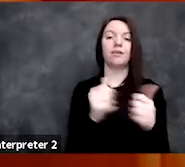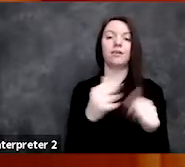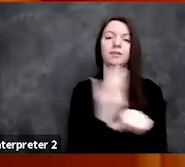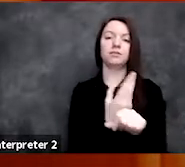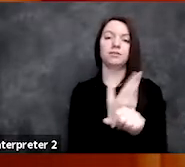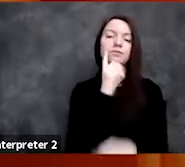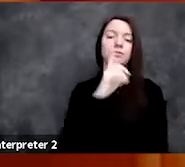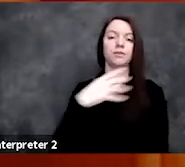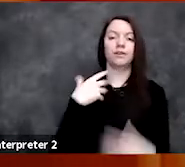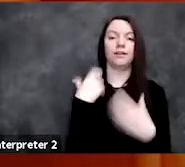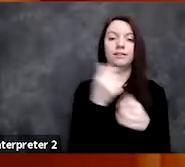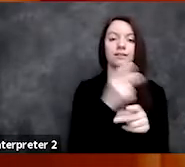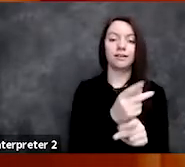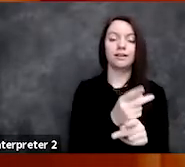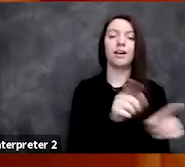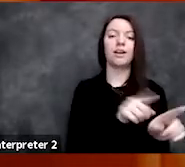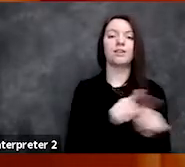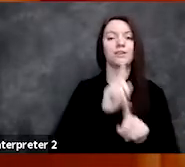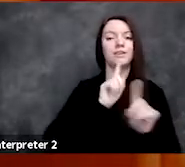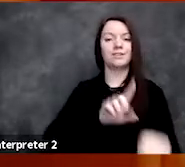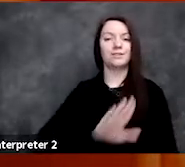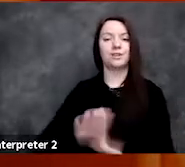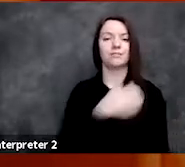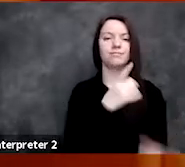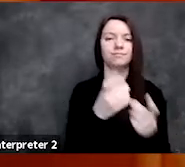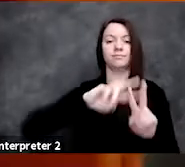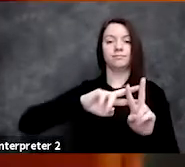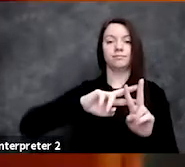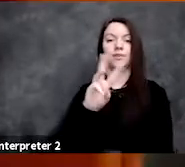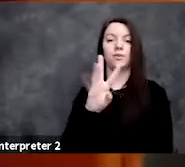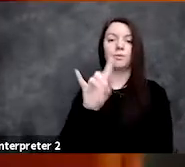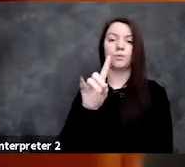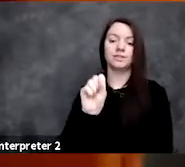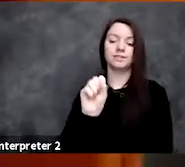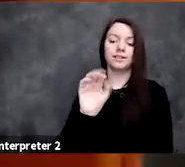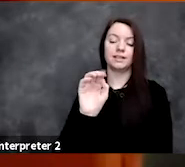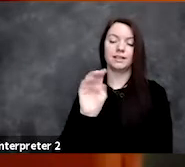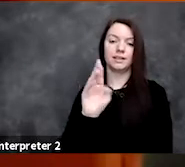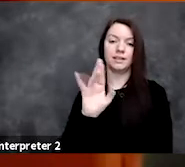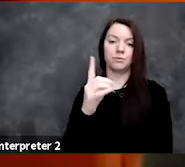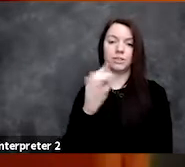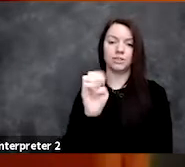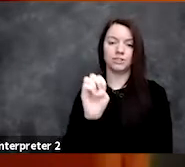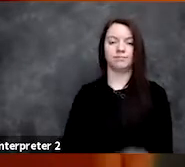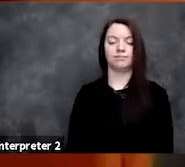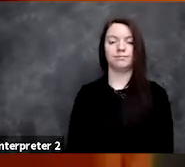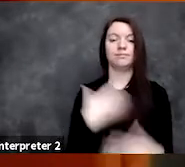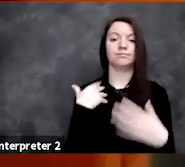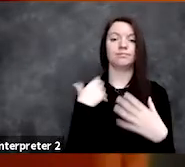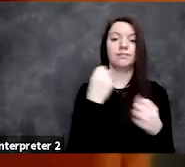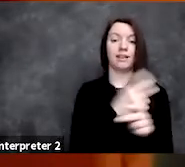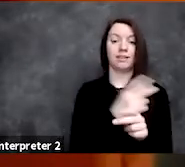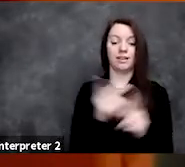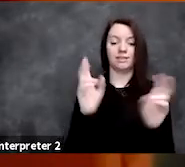and to answer your burning questions on this topic. Healthcare is a subject that has taken on special urgency